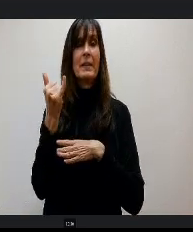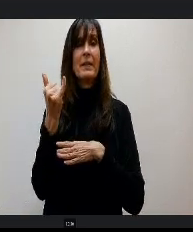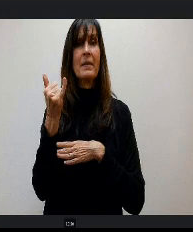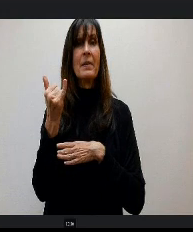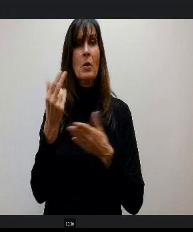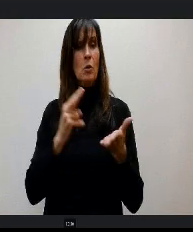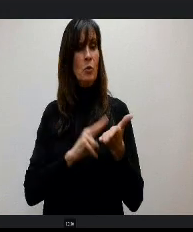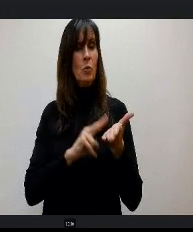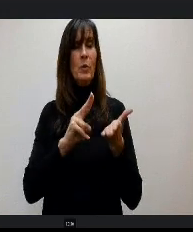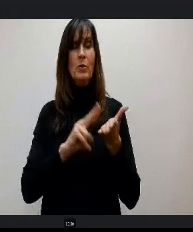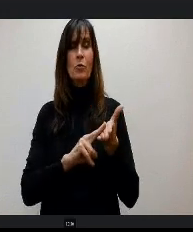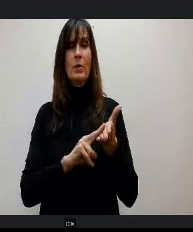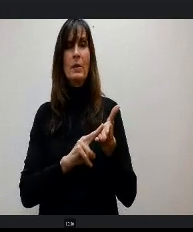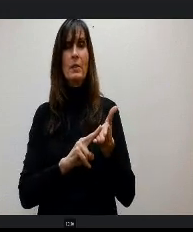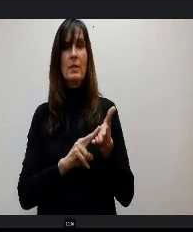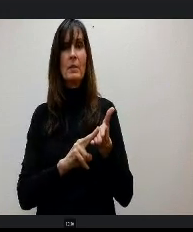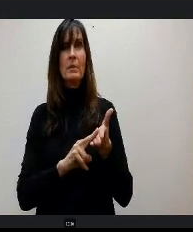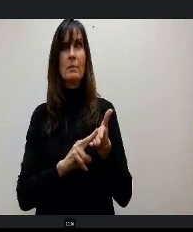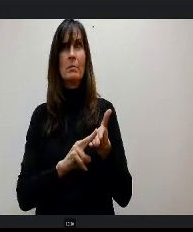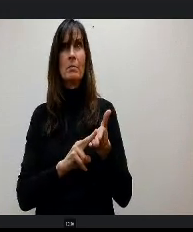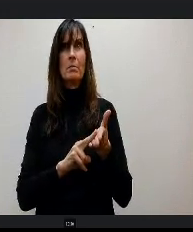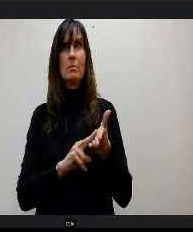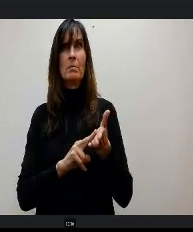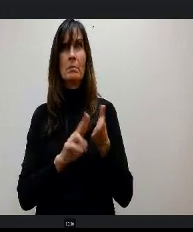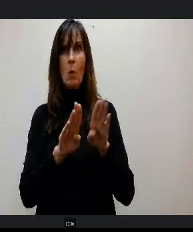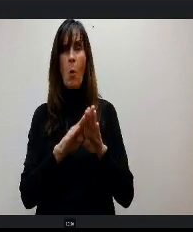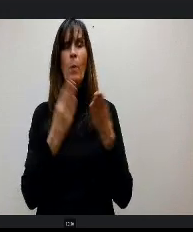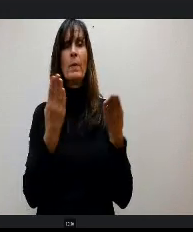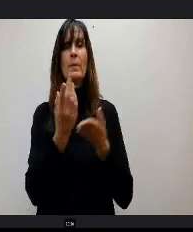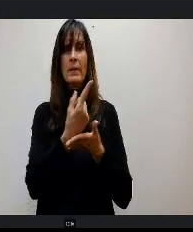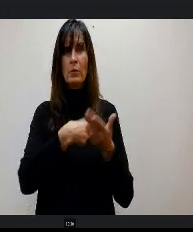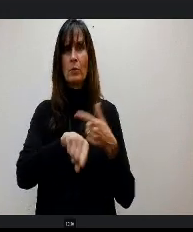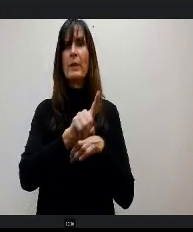Will open up next week. With the rest of the registration the week following so.